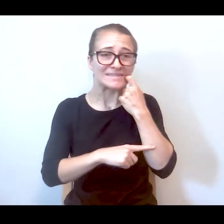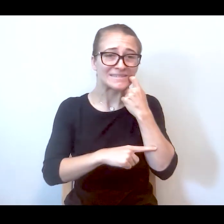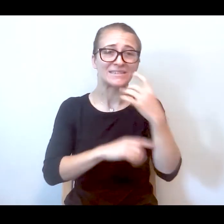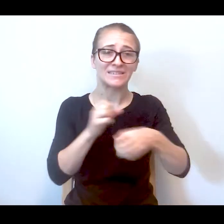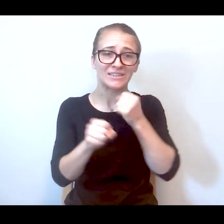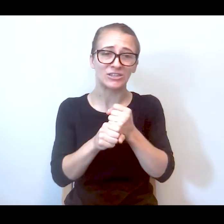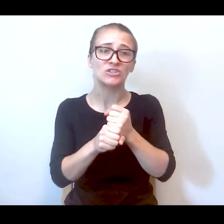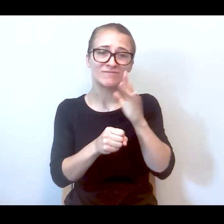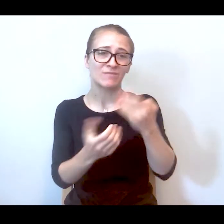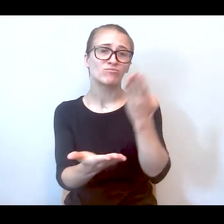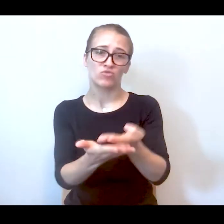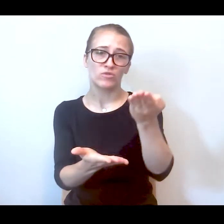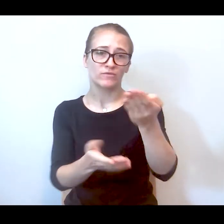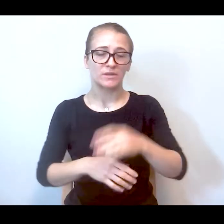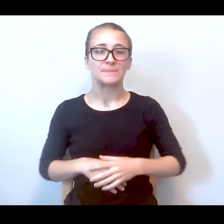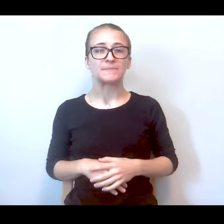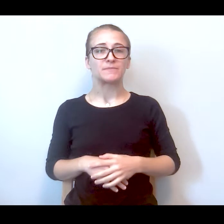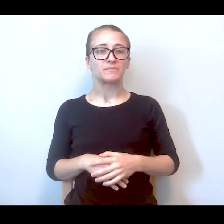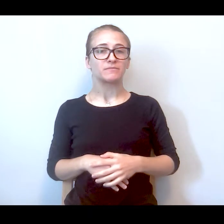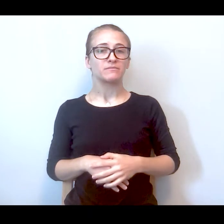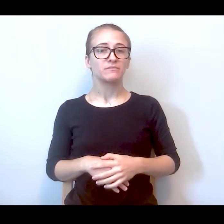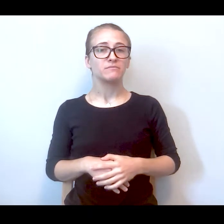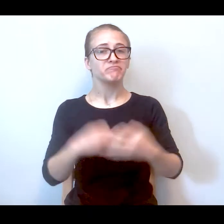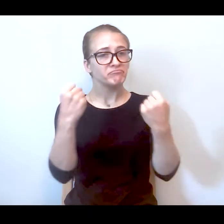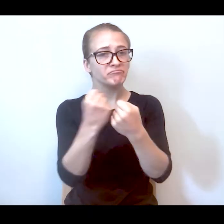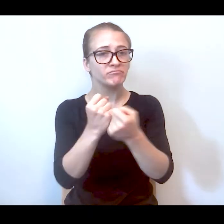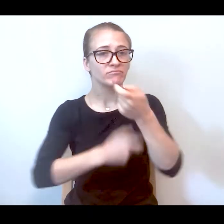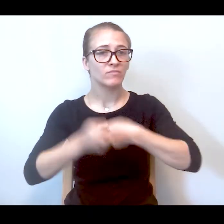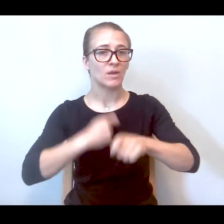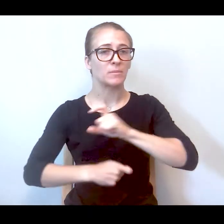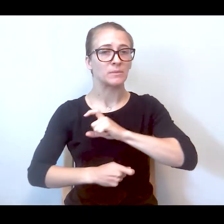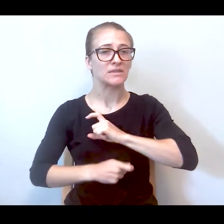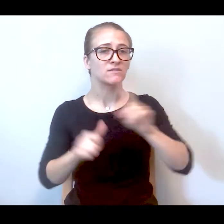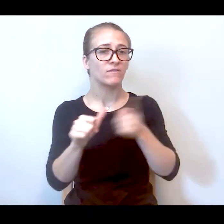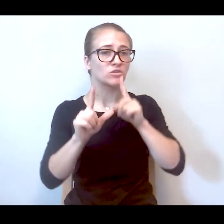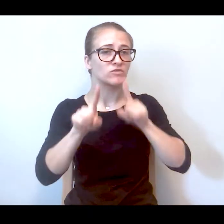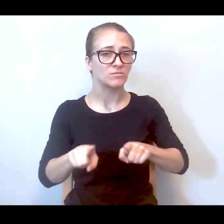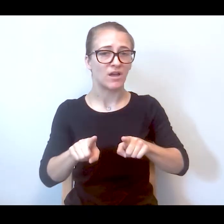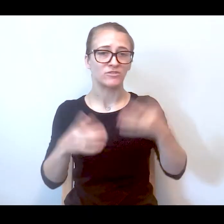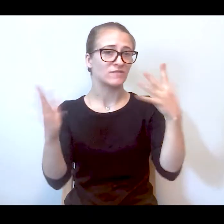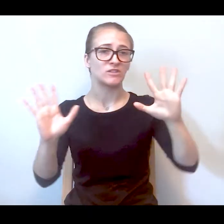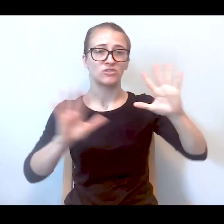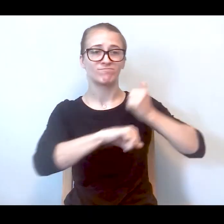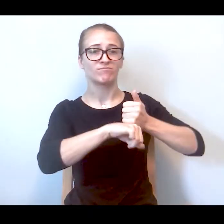Lexus years alone are sad testament to that. Their advocacy to replace police officers on these